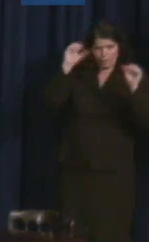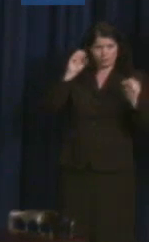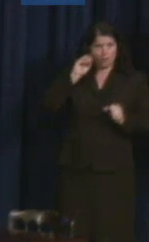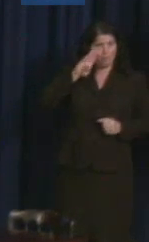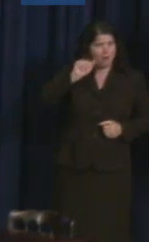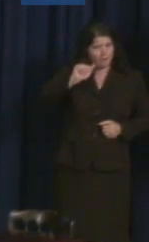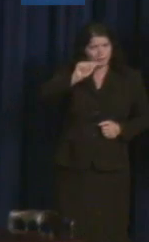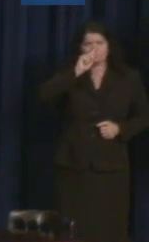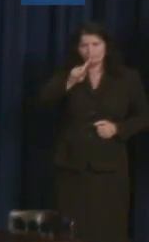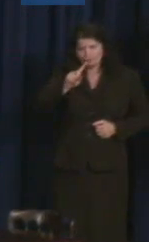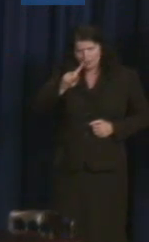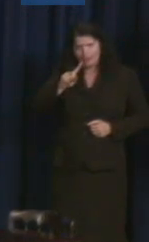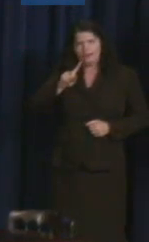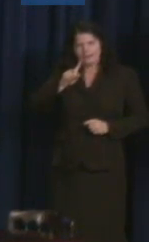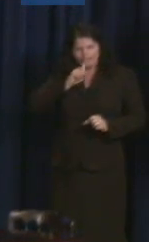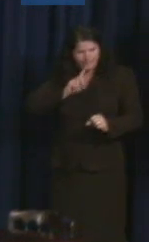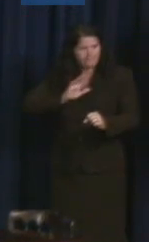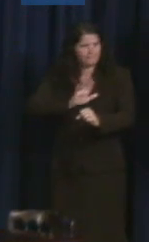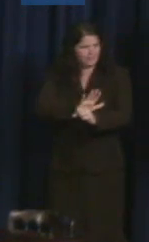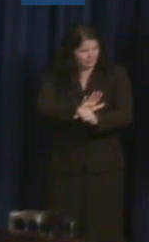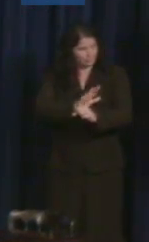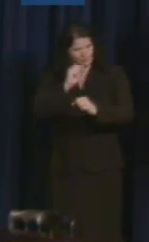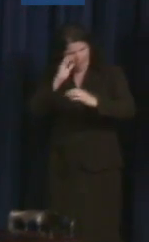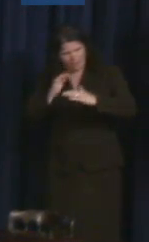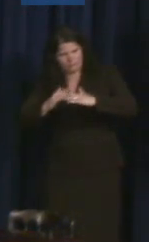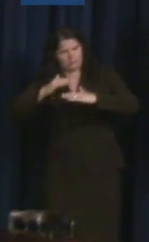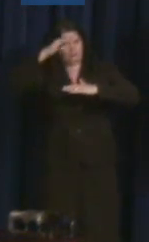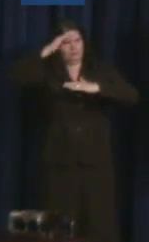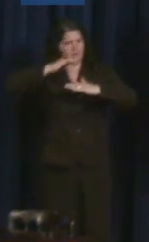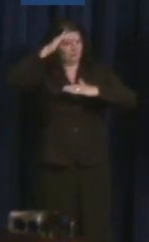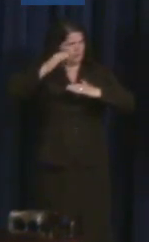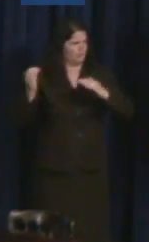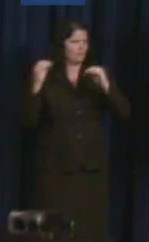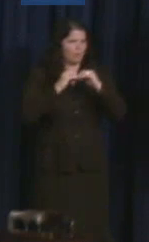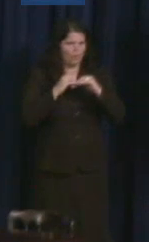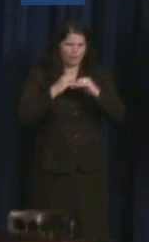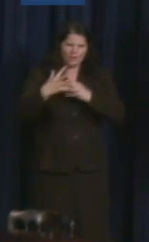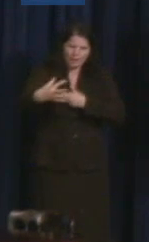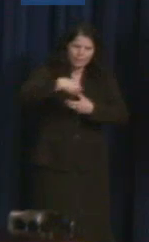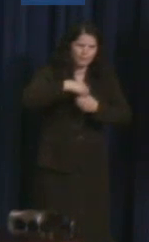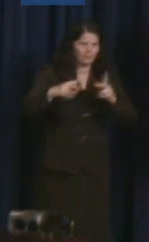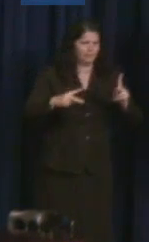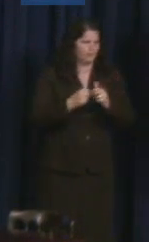we are inclusive of people with disabilities as part of his larger vision of making sure that we really realize